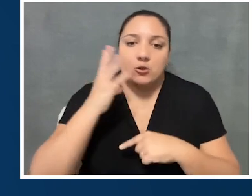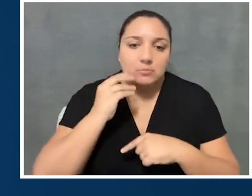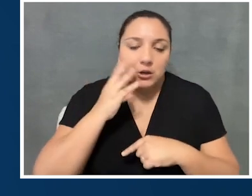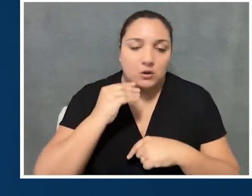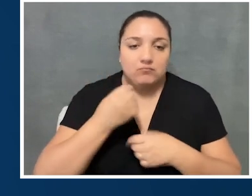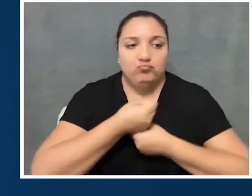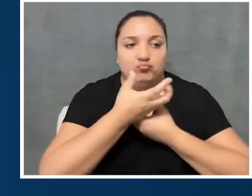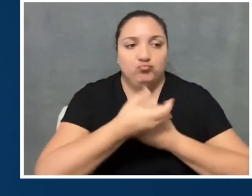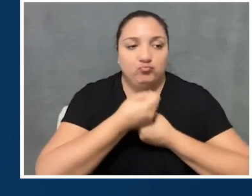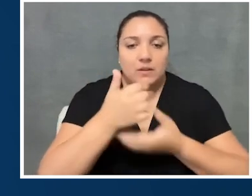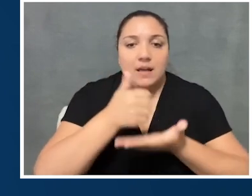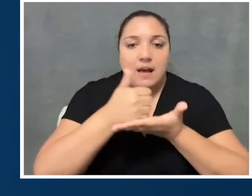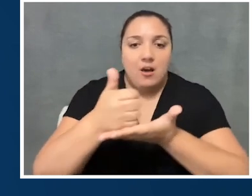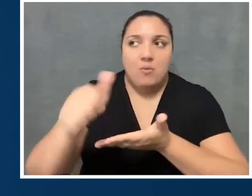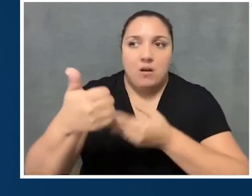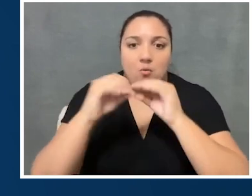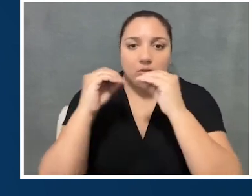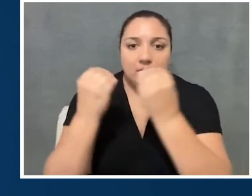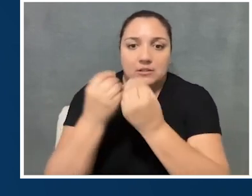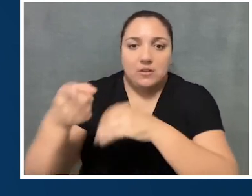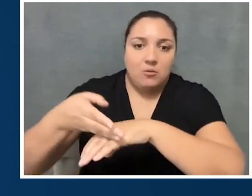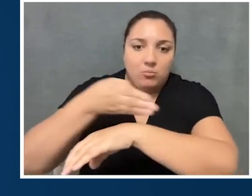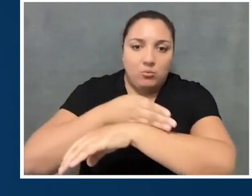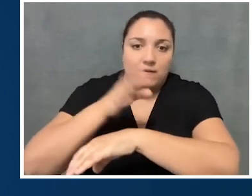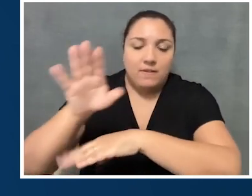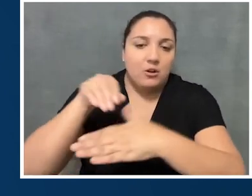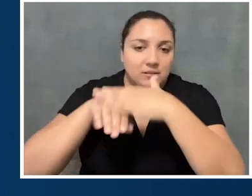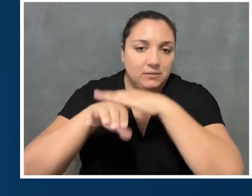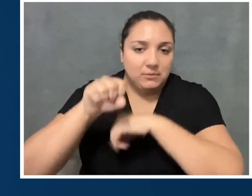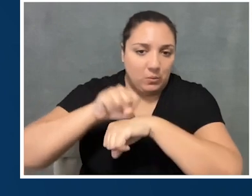and help other organizations improve their accessibility work.